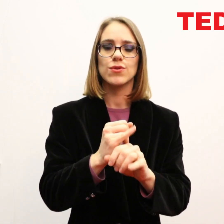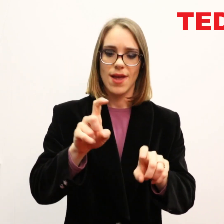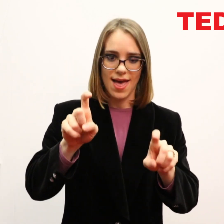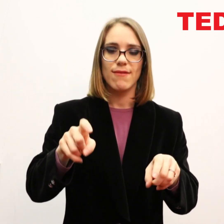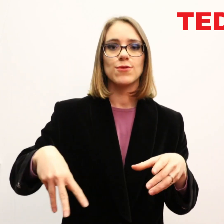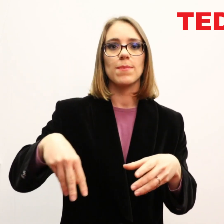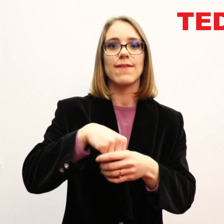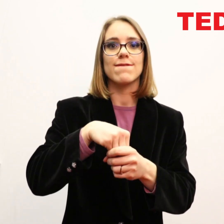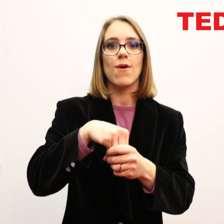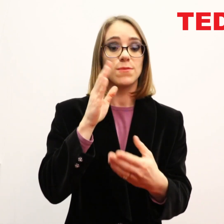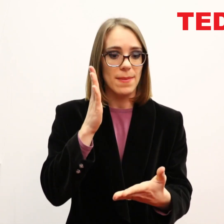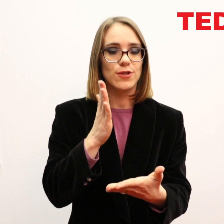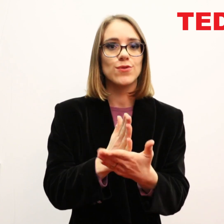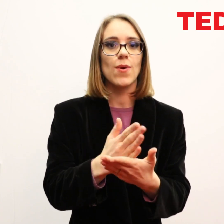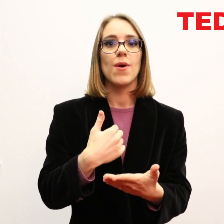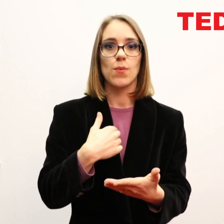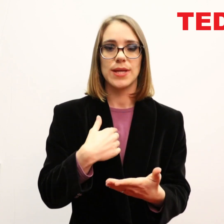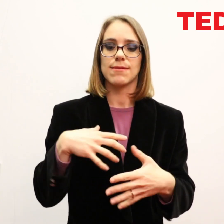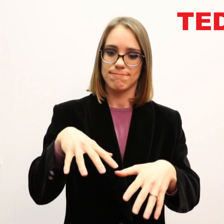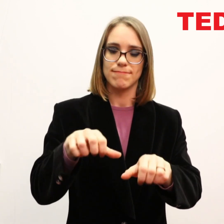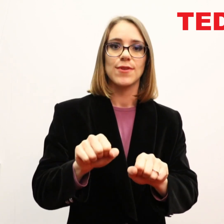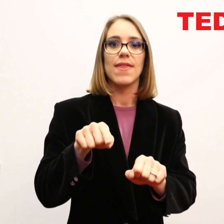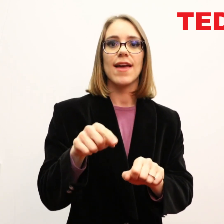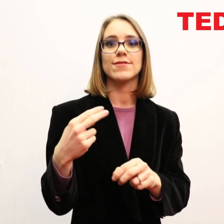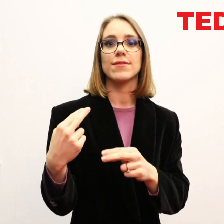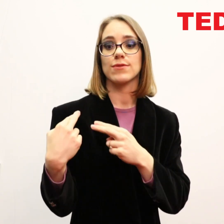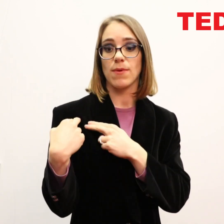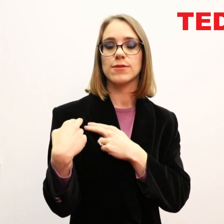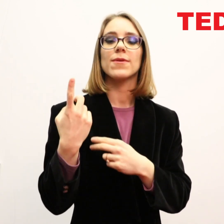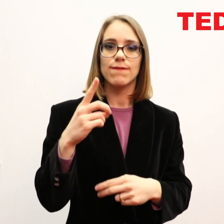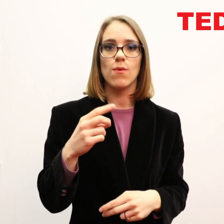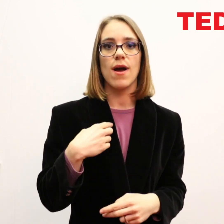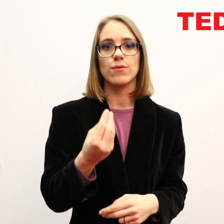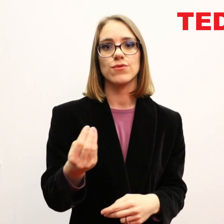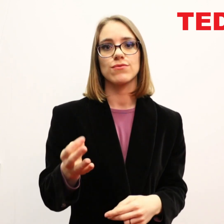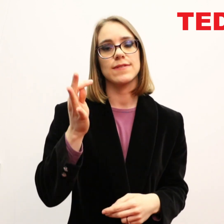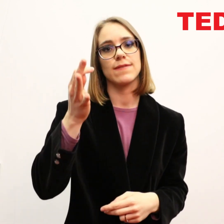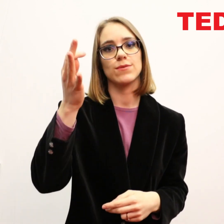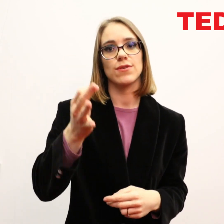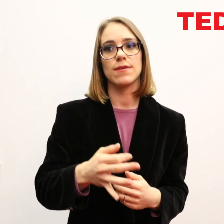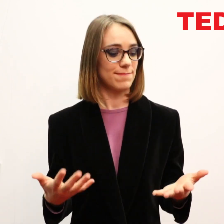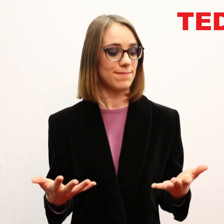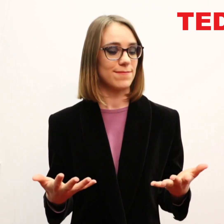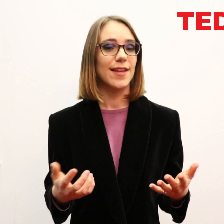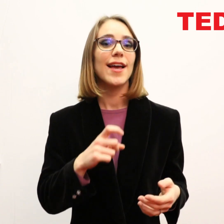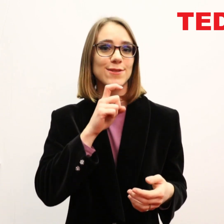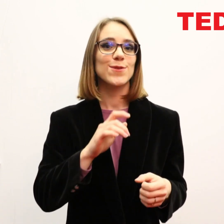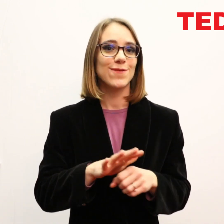has to be involved in making sure we take up this responsibility for our children's future. It's a handy language.